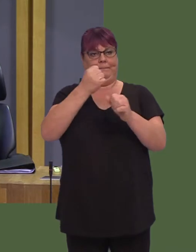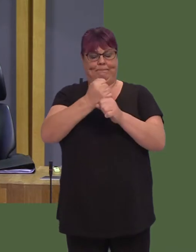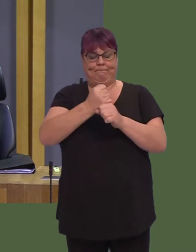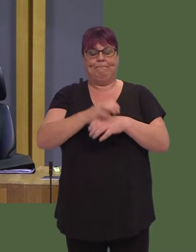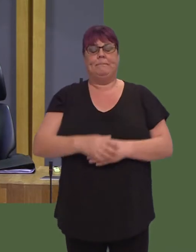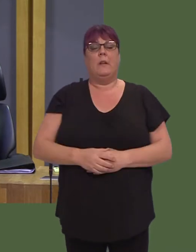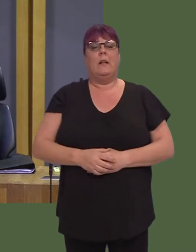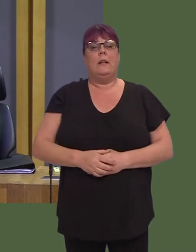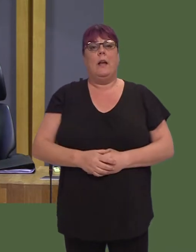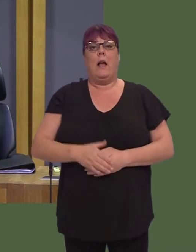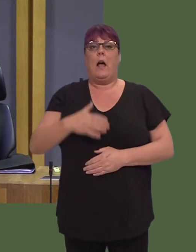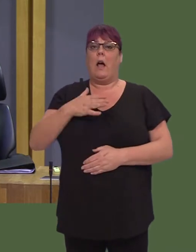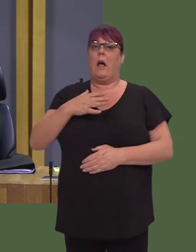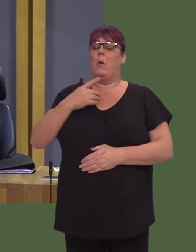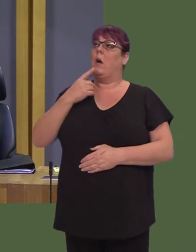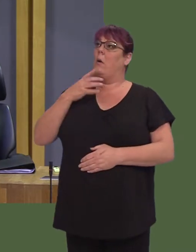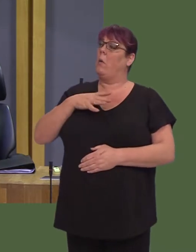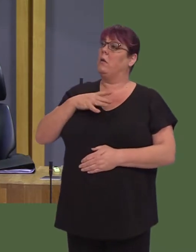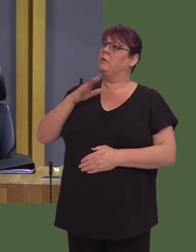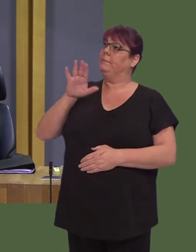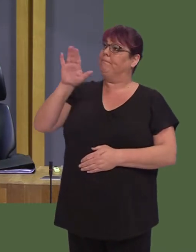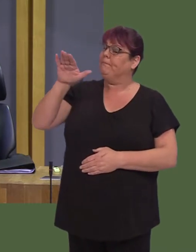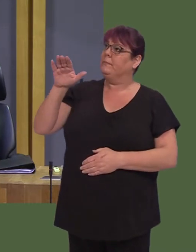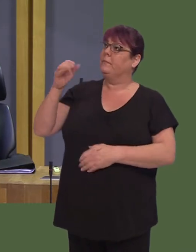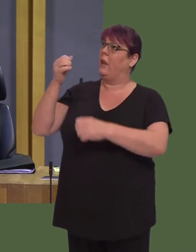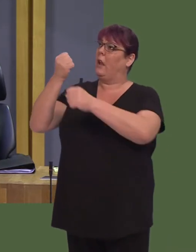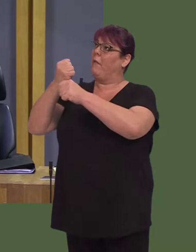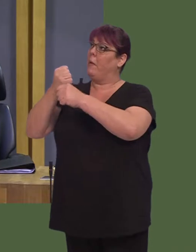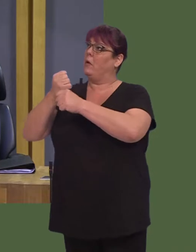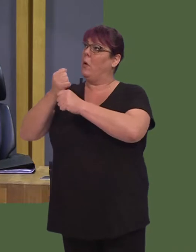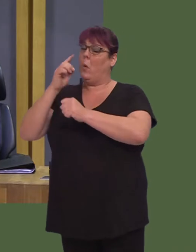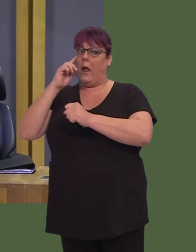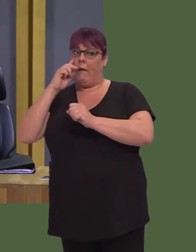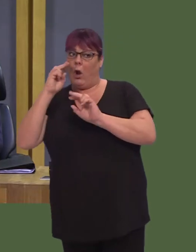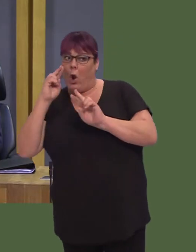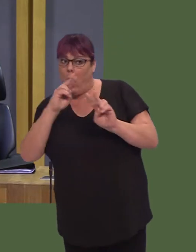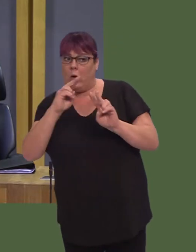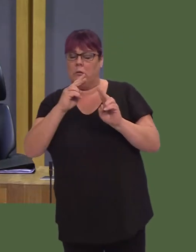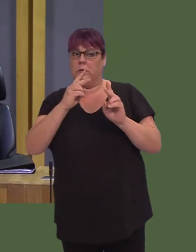yn ddifrifol ar unrhyw wersi sydd yn dod i'r amlwg yn sgil y digwyddiadau trasig hyn.